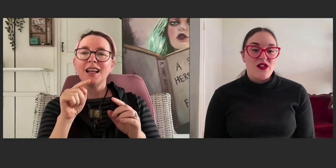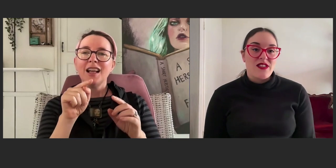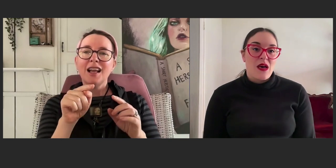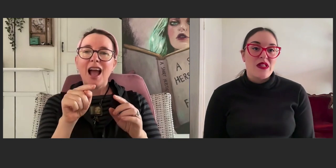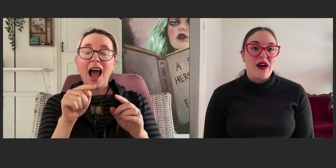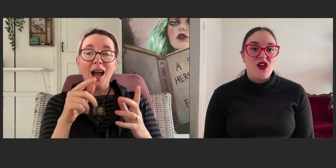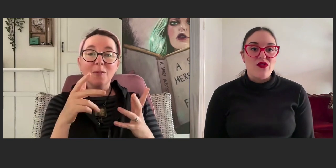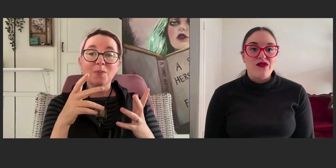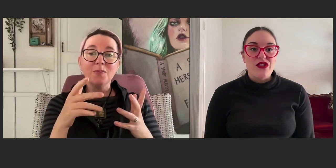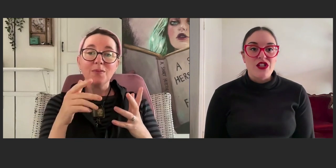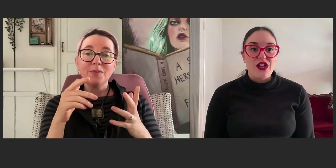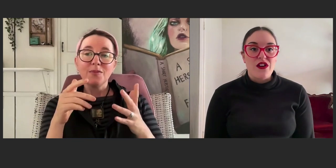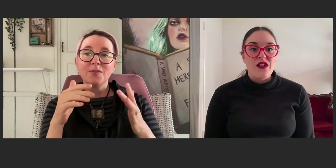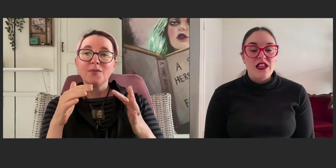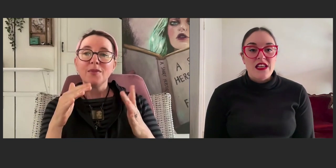for example in my novel, "Future Girl,"